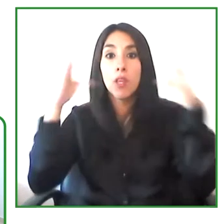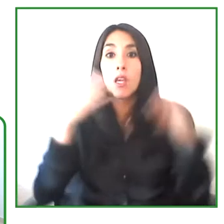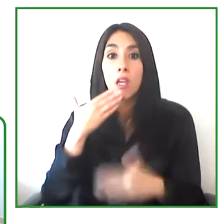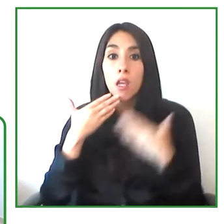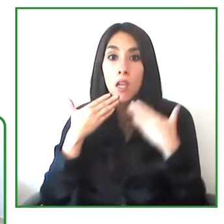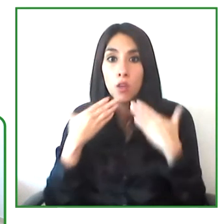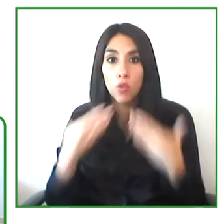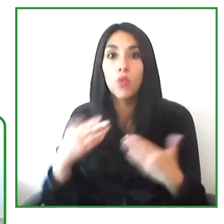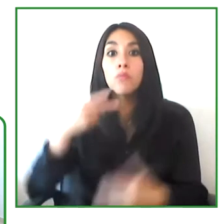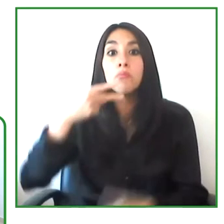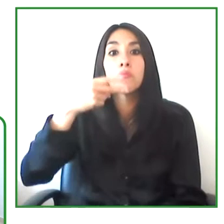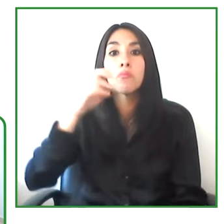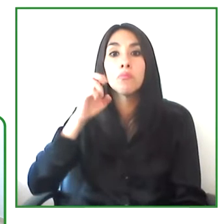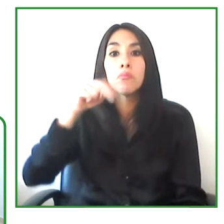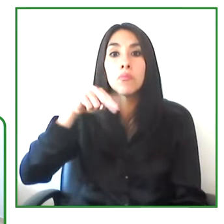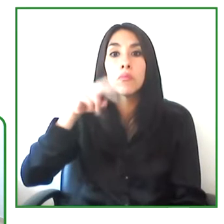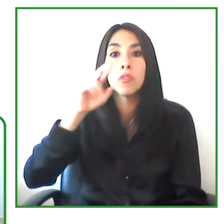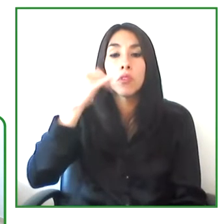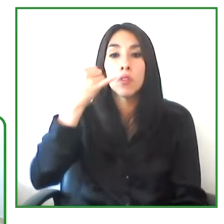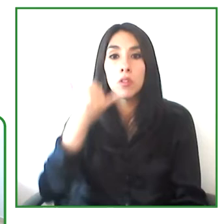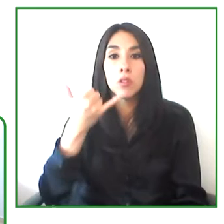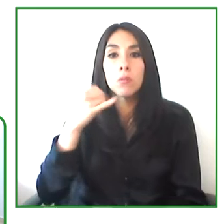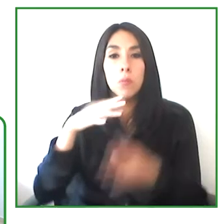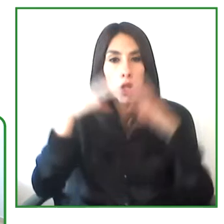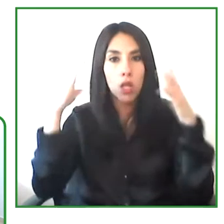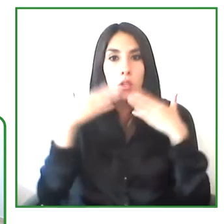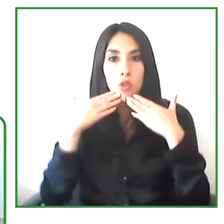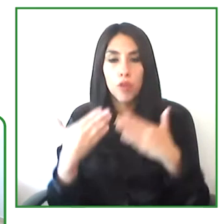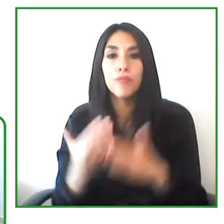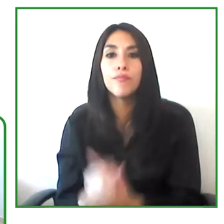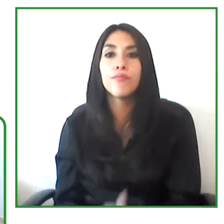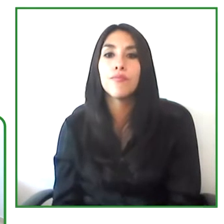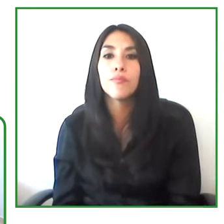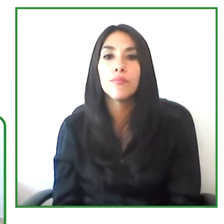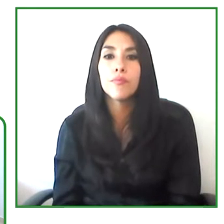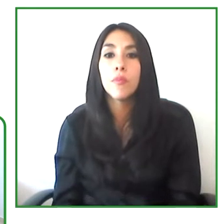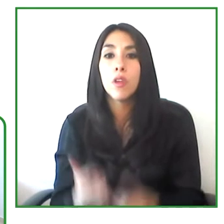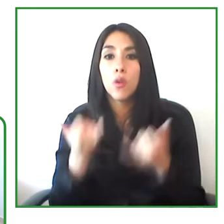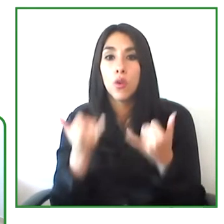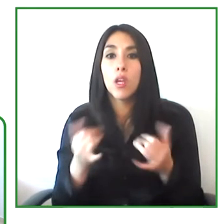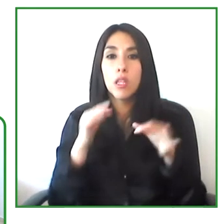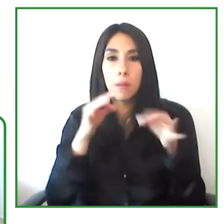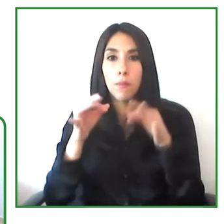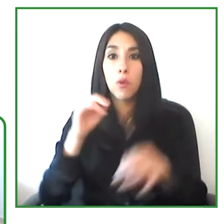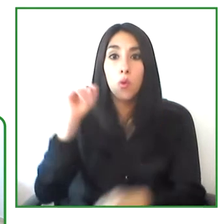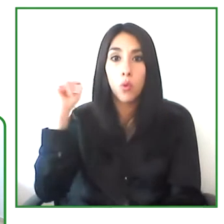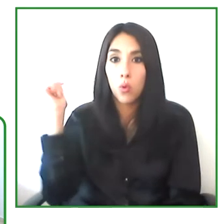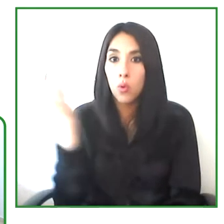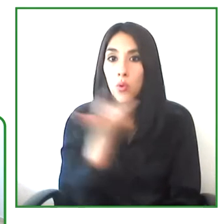Thank you. To close i would like to say that the centro de relevo